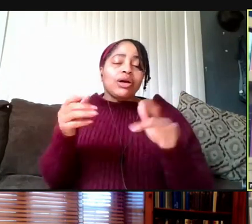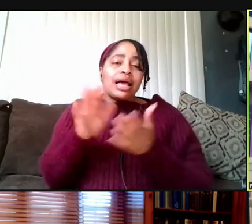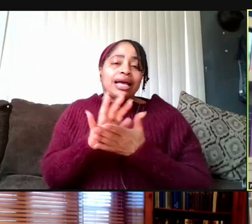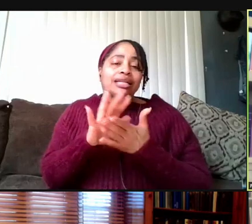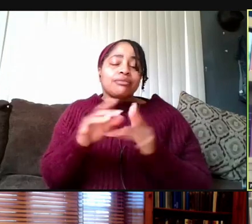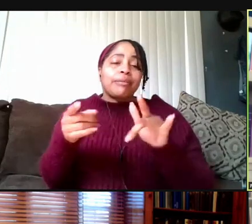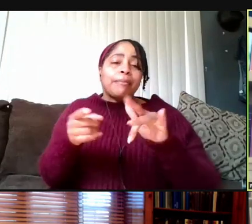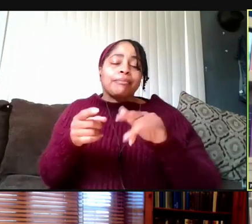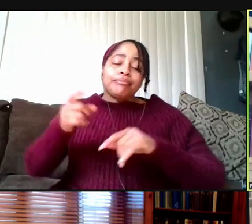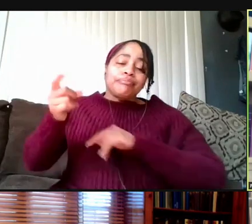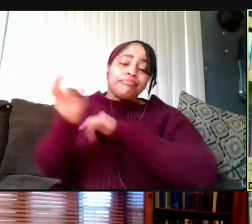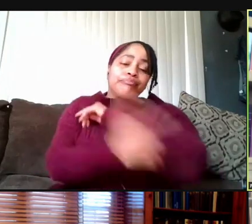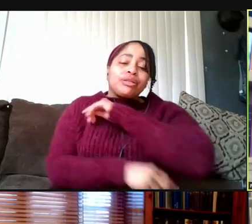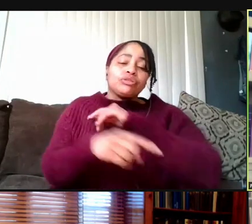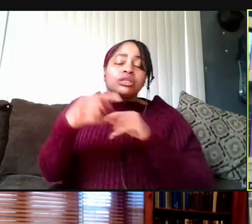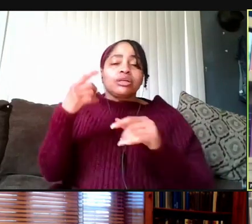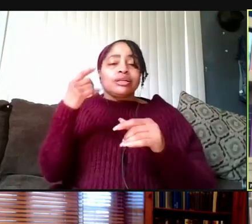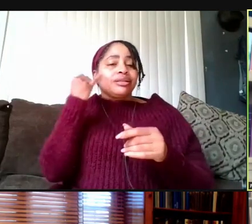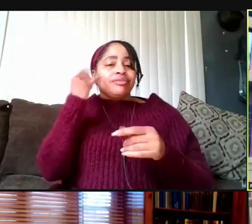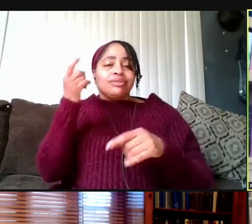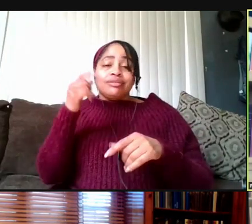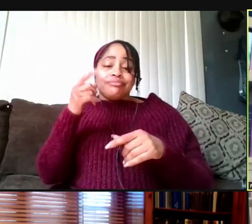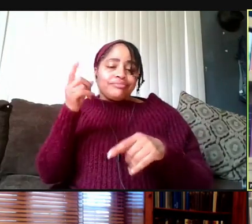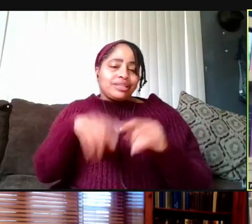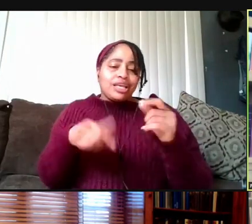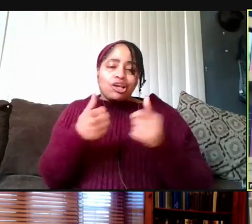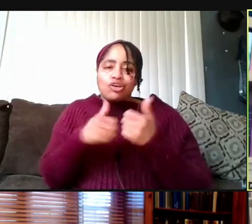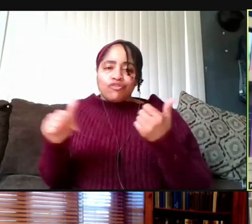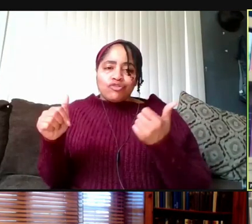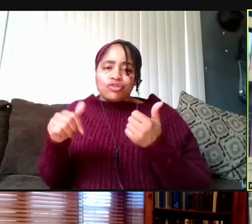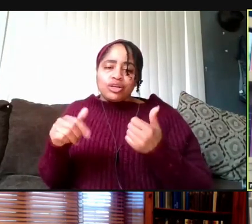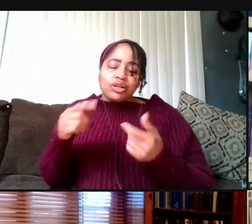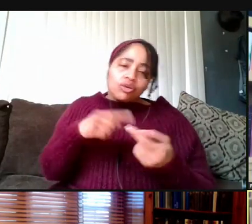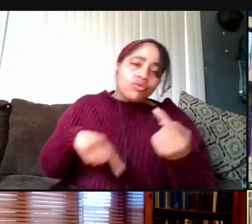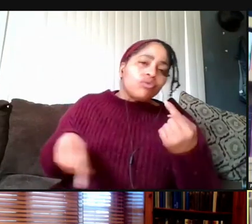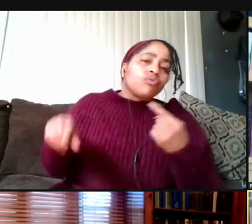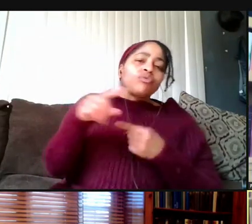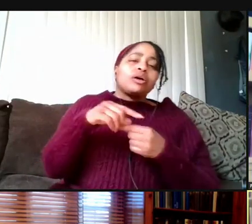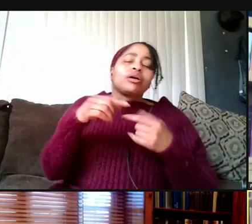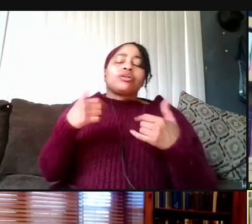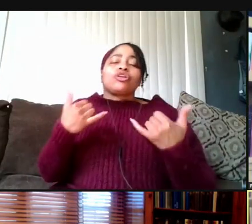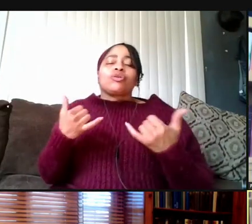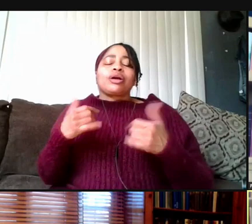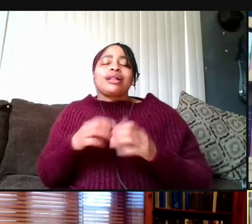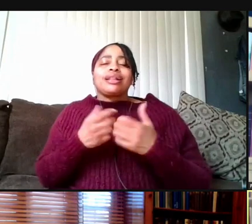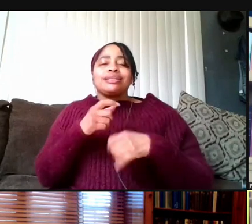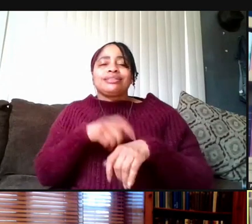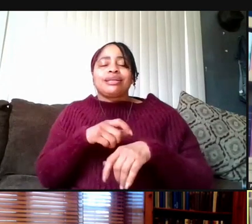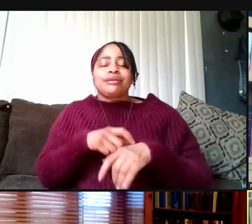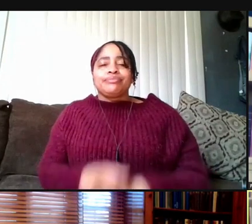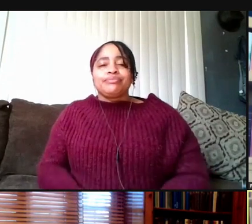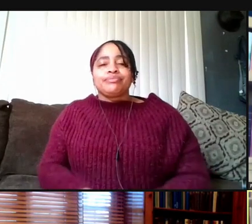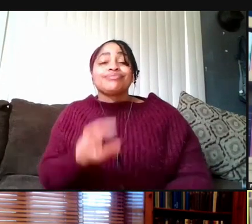in the event that is unavoidable to schedule around current class times?" Yeah, so let me start by just stating again